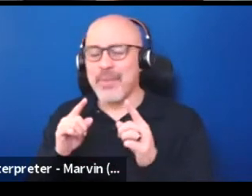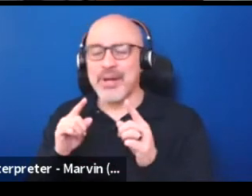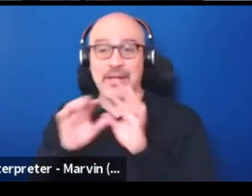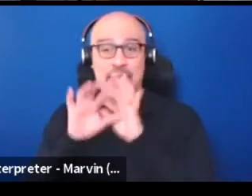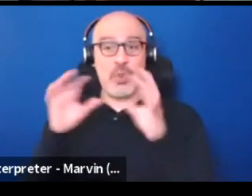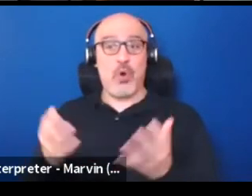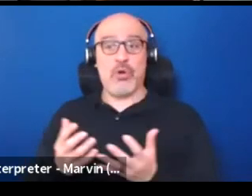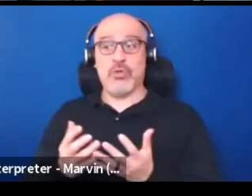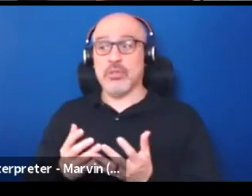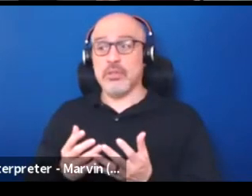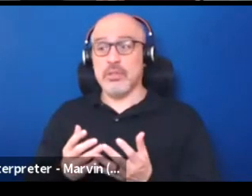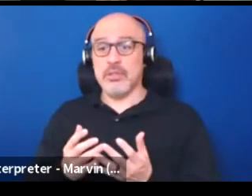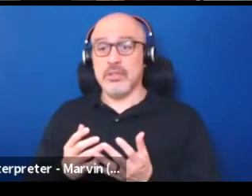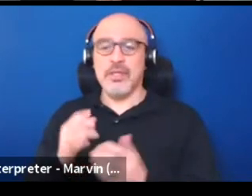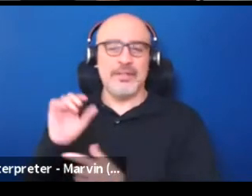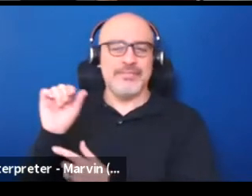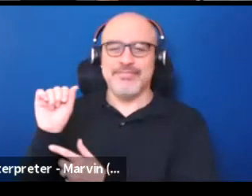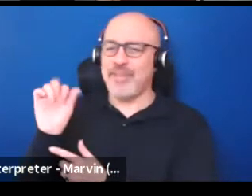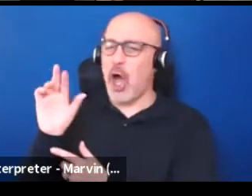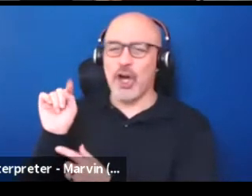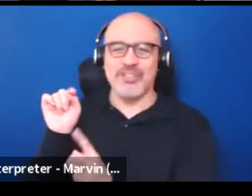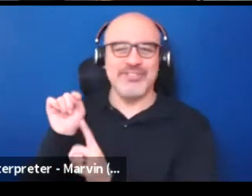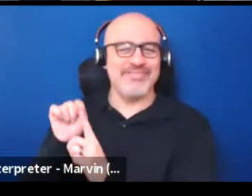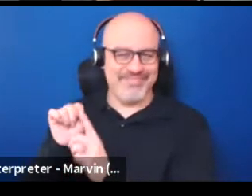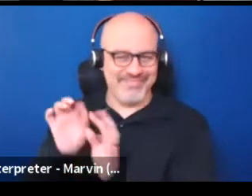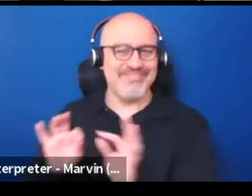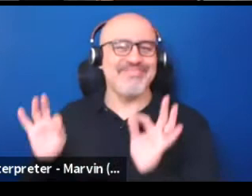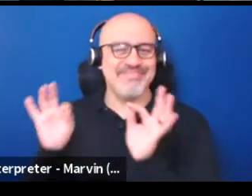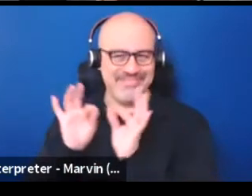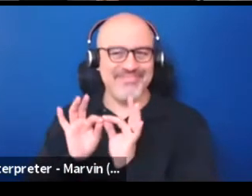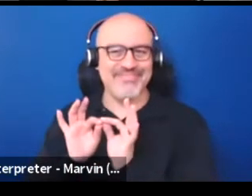And I think we have to look at artists as essential workers